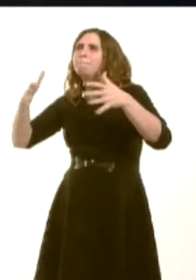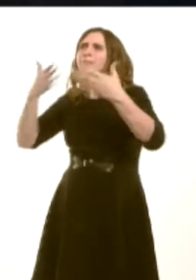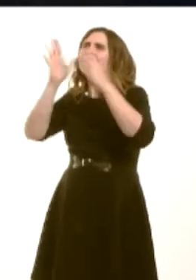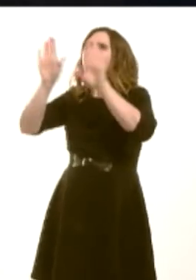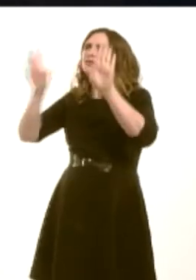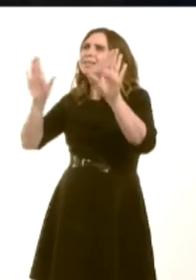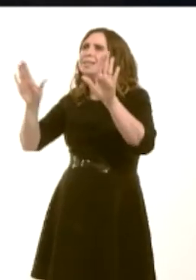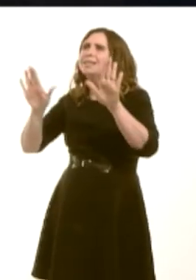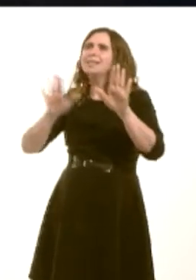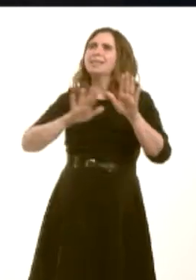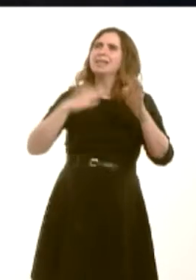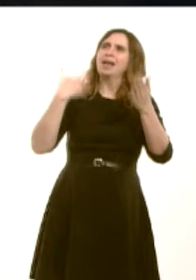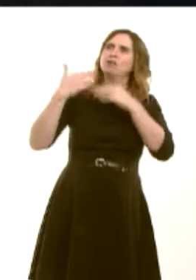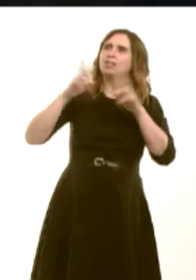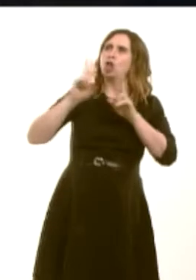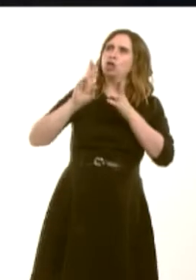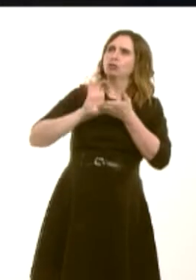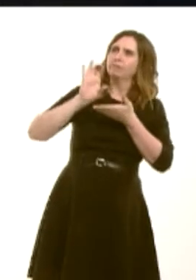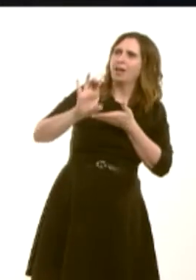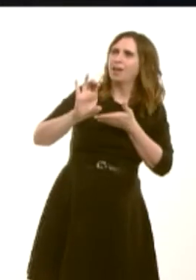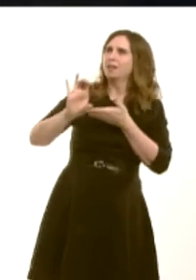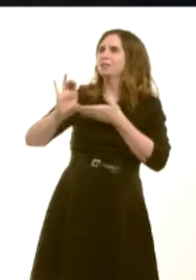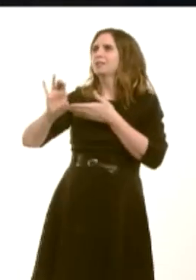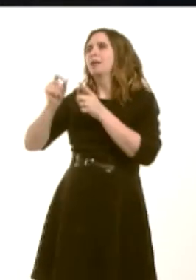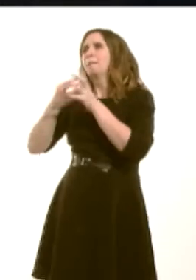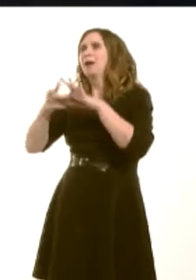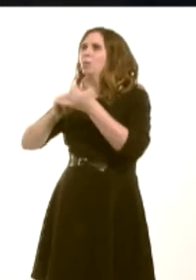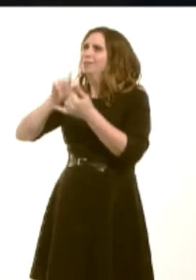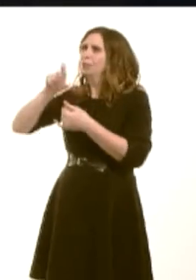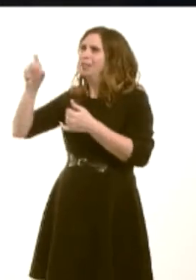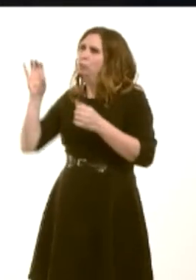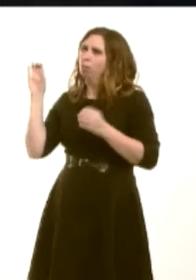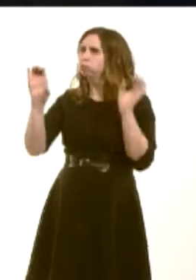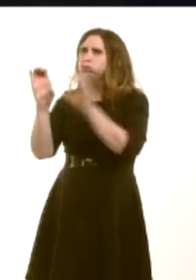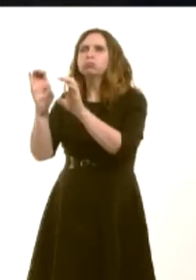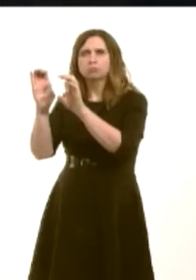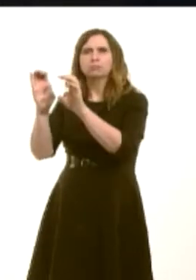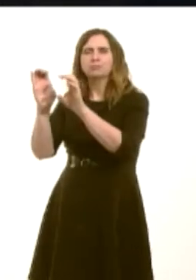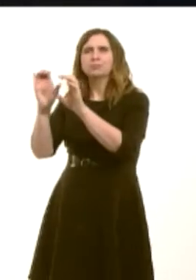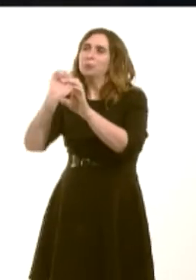Lottery Fund and supported by Powys County Council, and it will incorporate a heritage